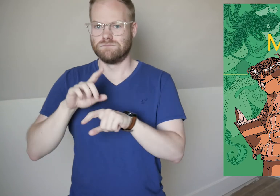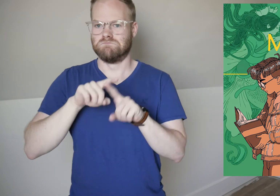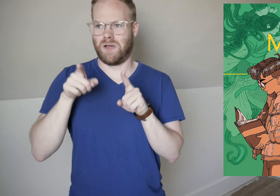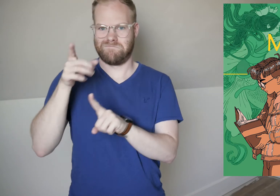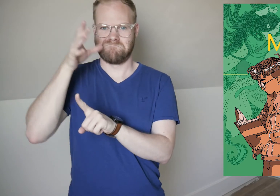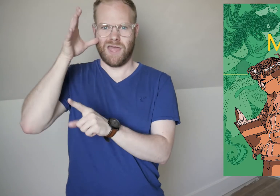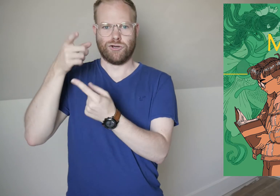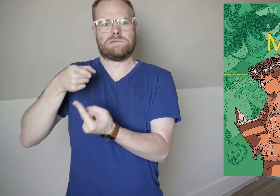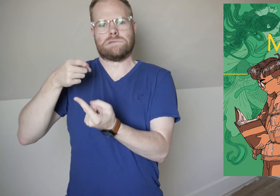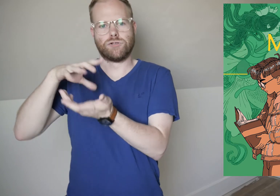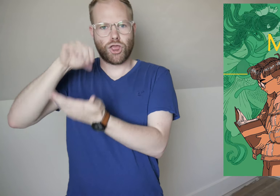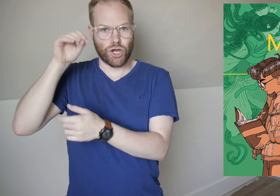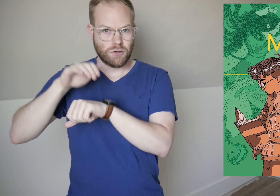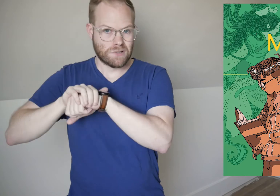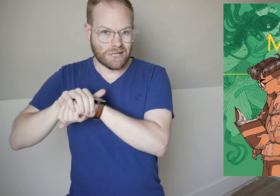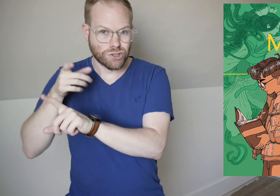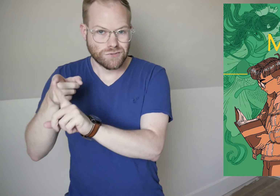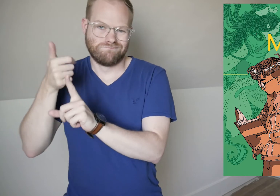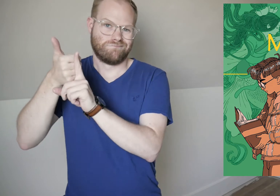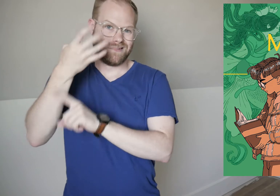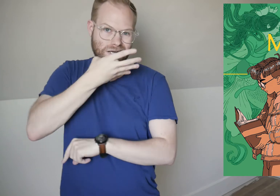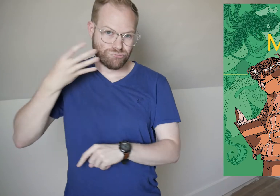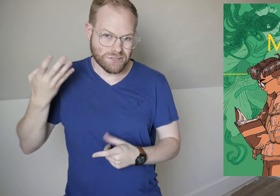but his parents are struggling with English, being immigrants.